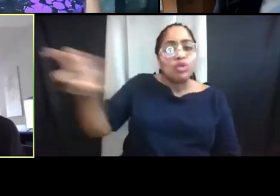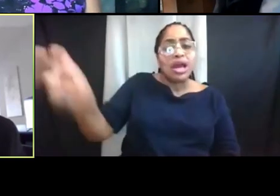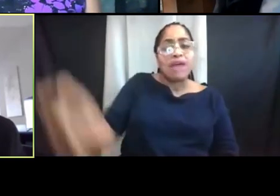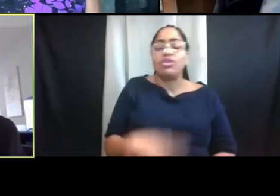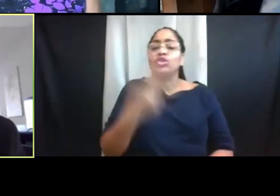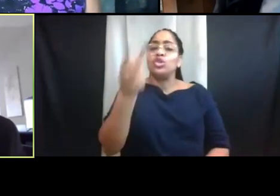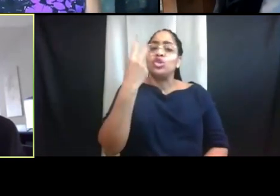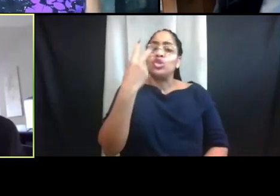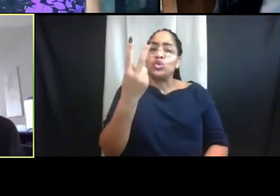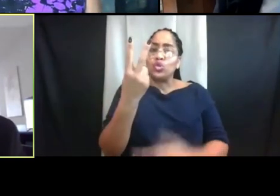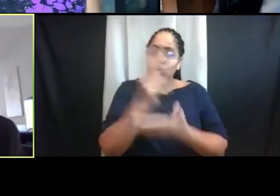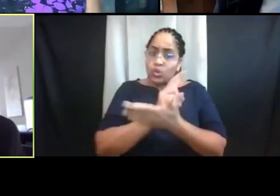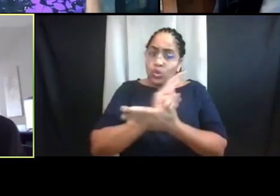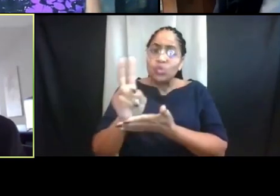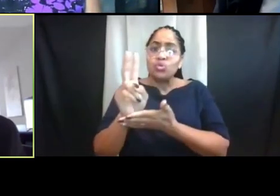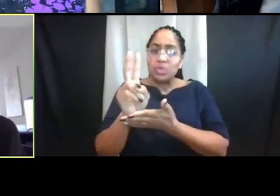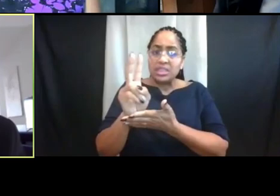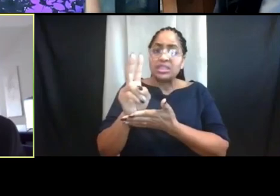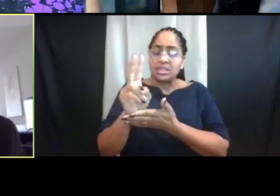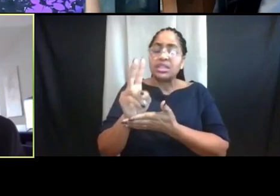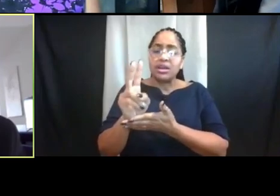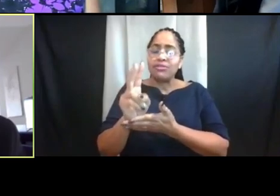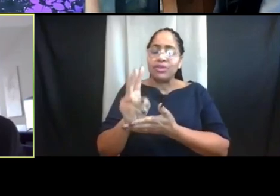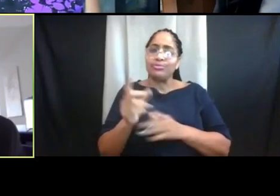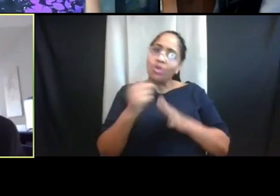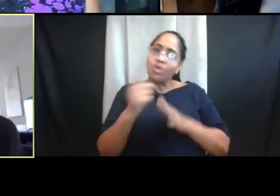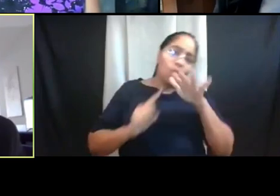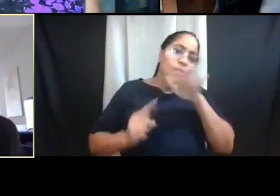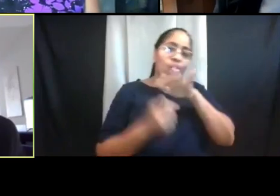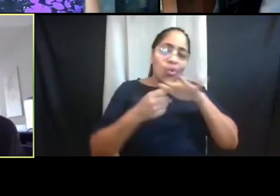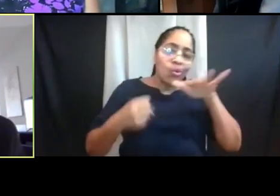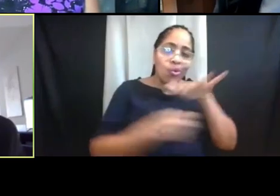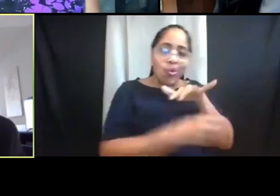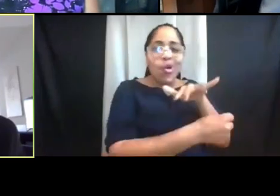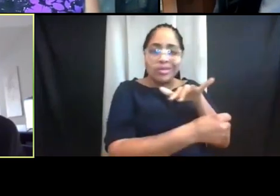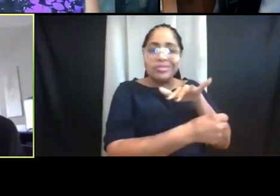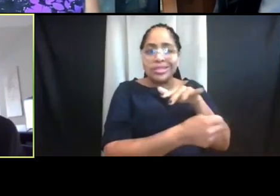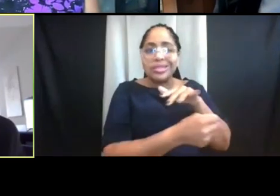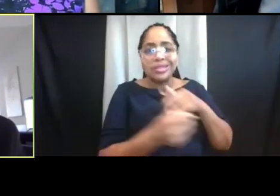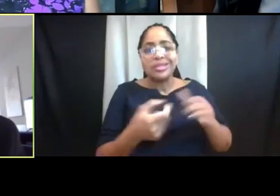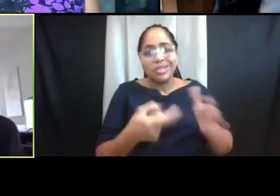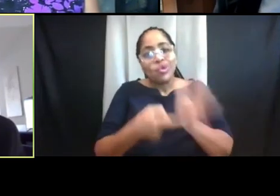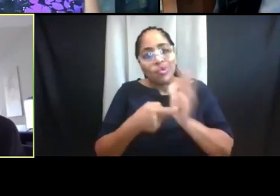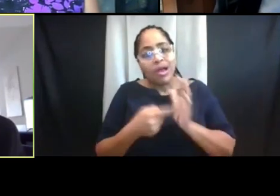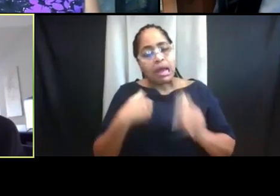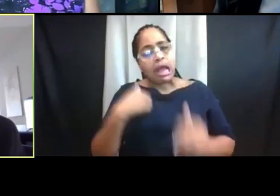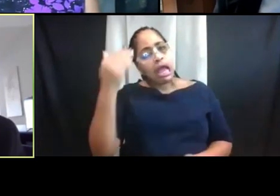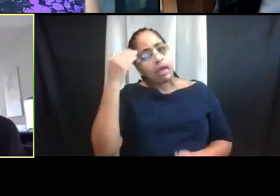is strongly recommended. I know it's hard. You wanna spend lots of time with them right away. But just make sure you save